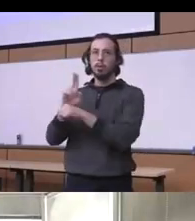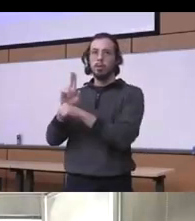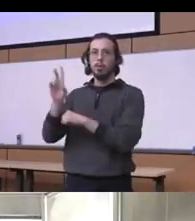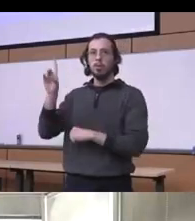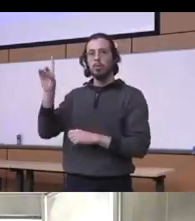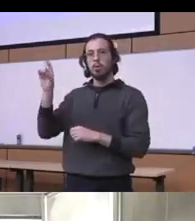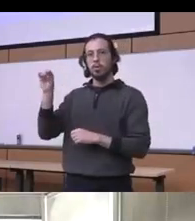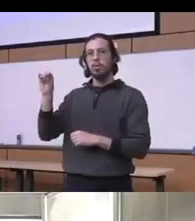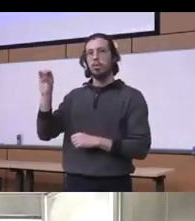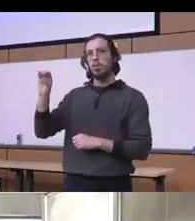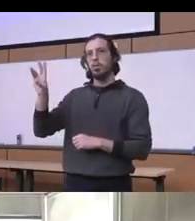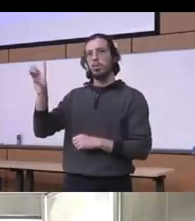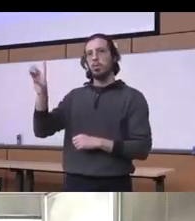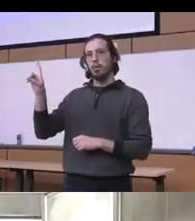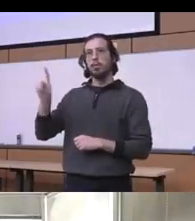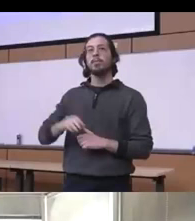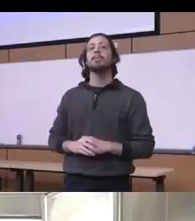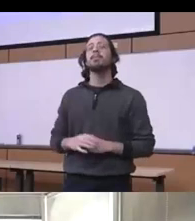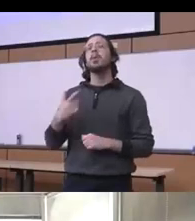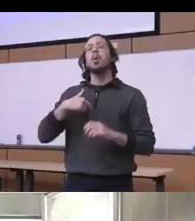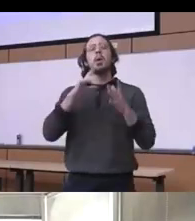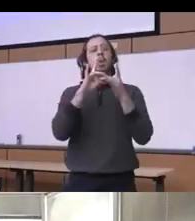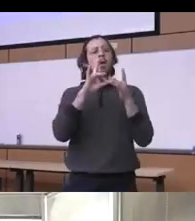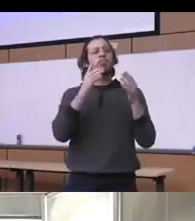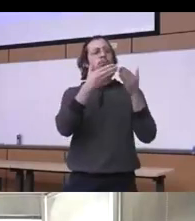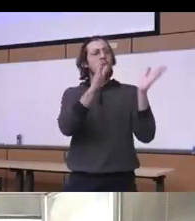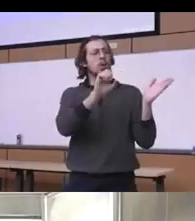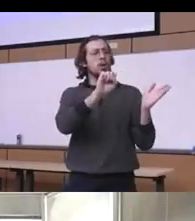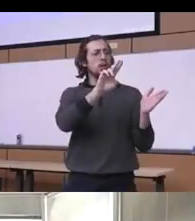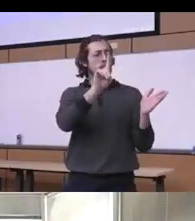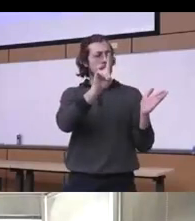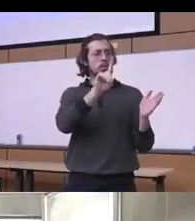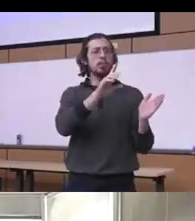treatment in general for the substance use disorders and one of the things that I wanna